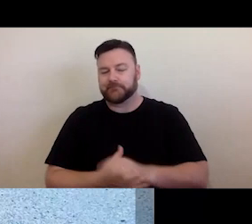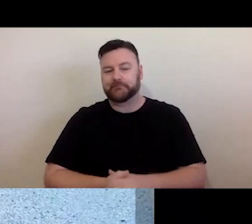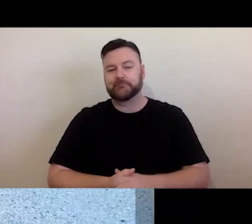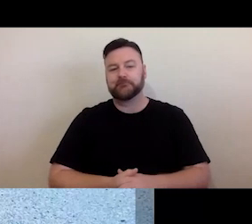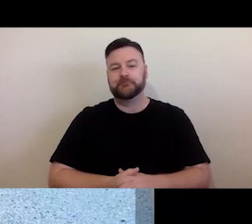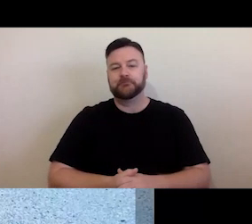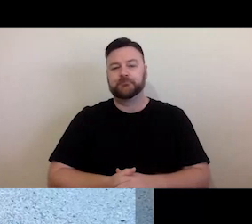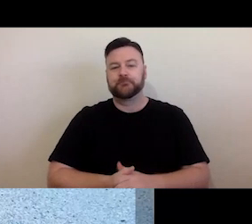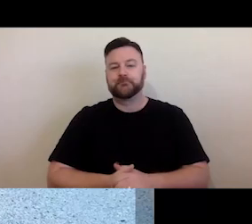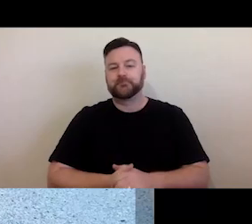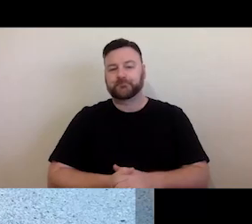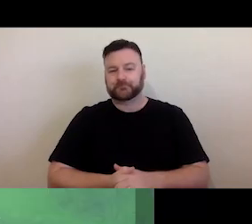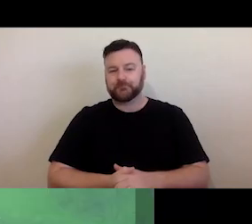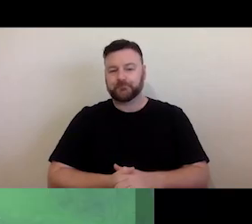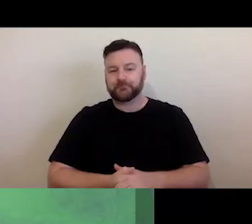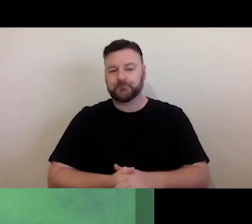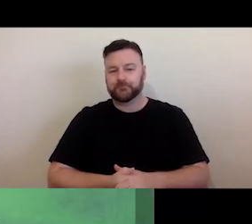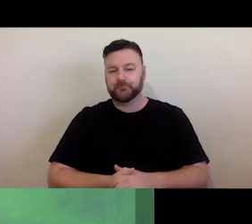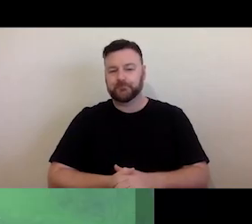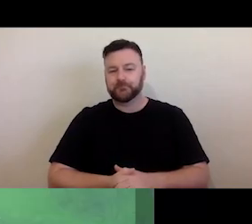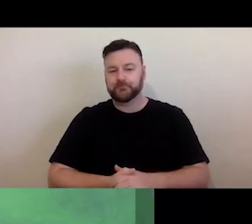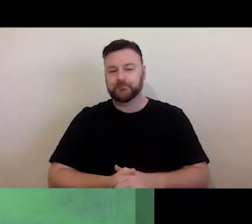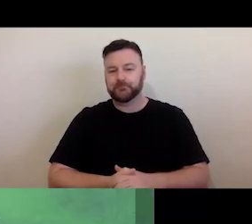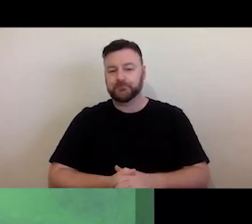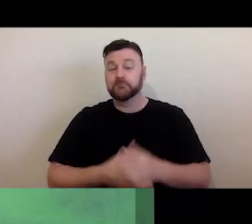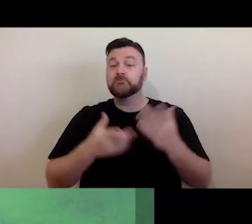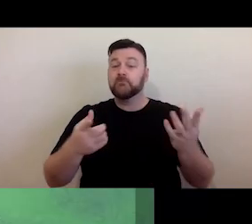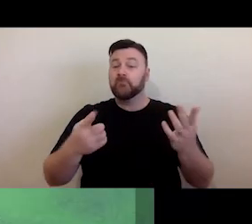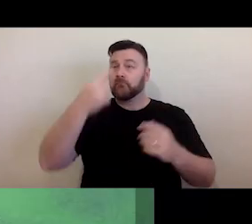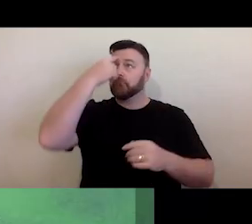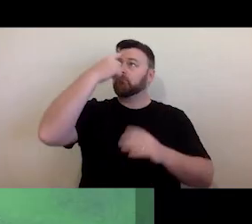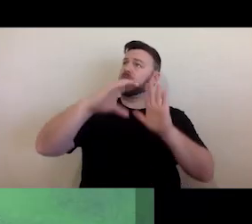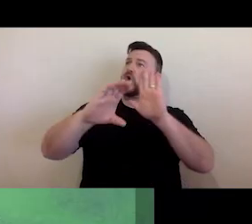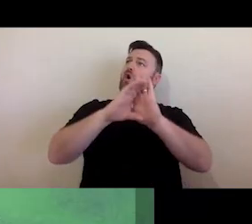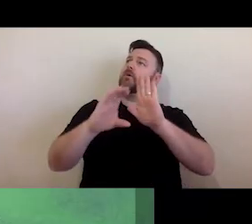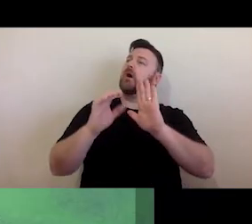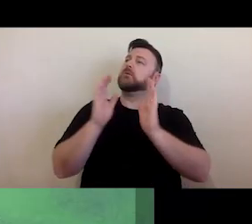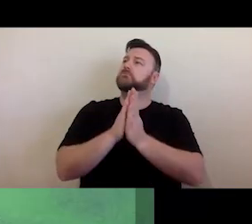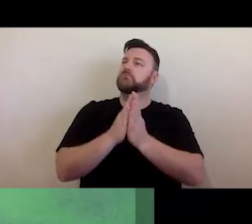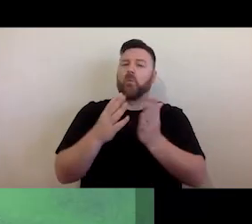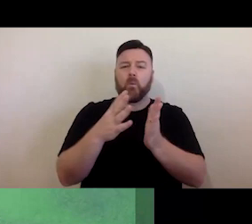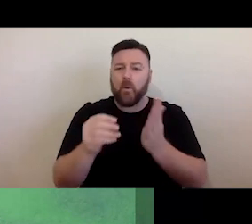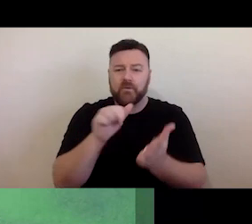So, when you think about copyright and the materials that are protected by cop question right, it is important to understand